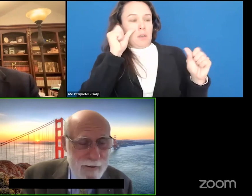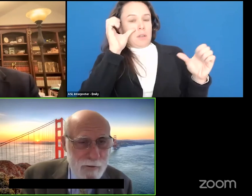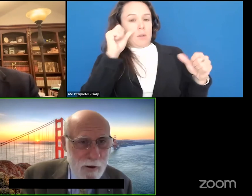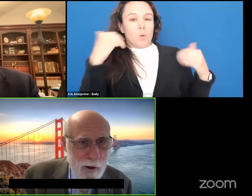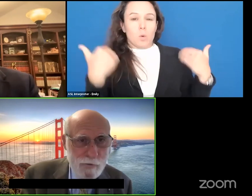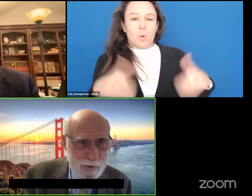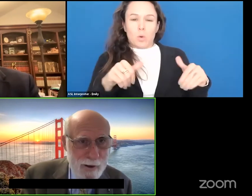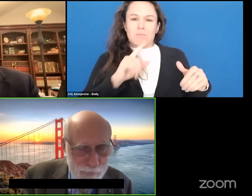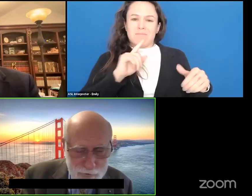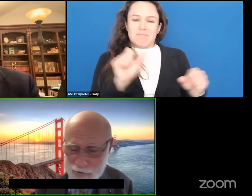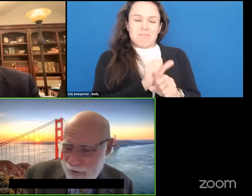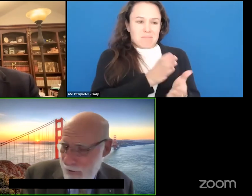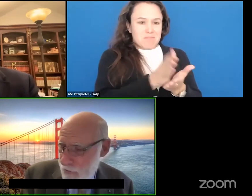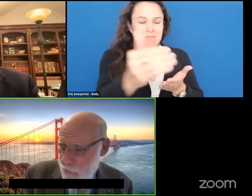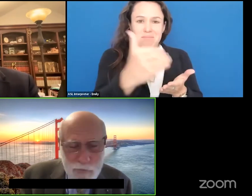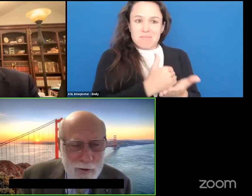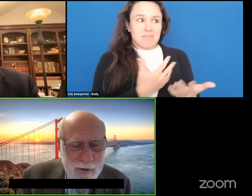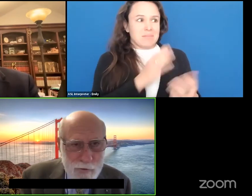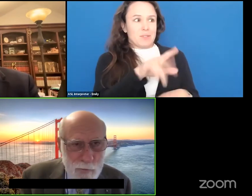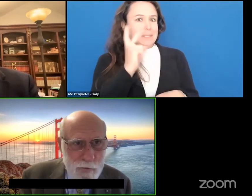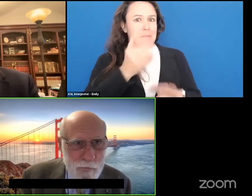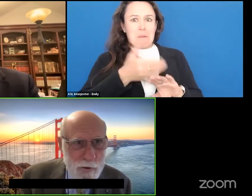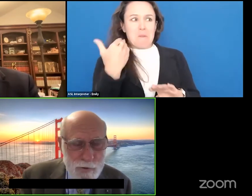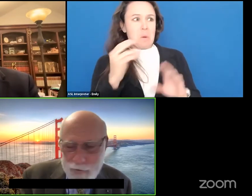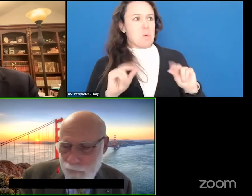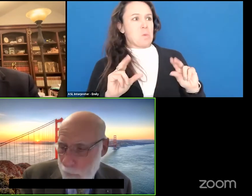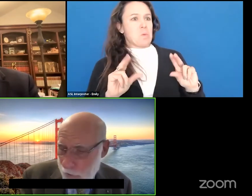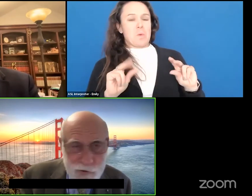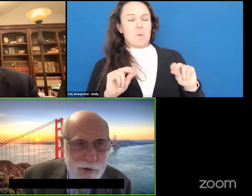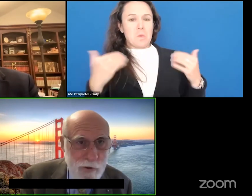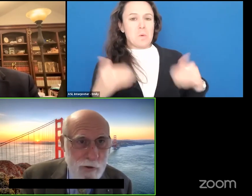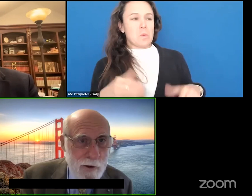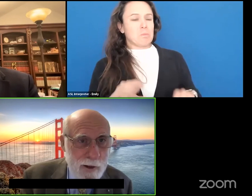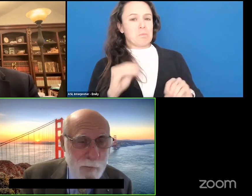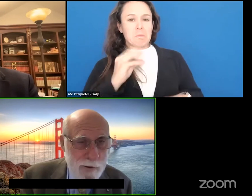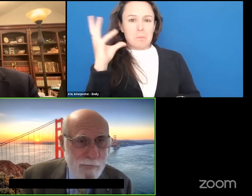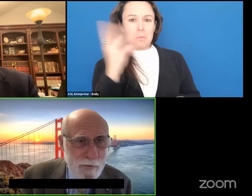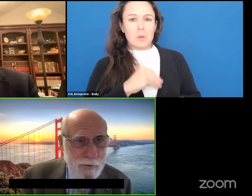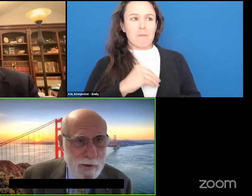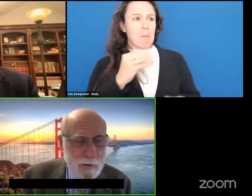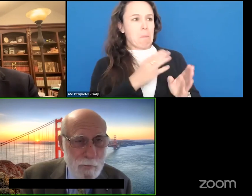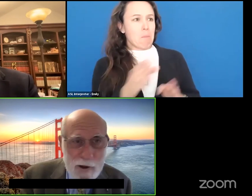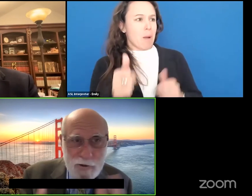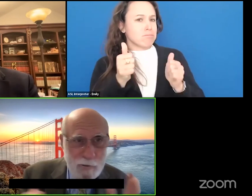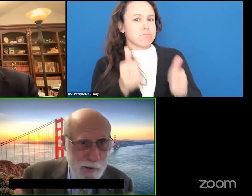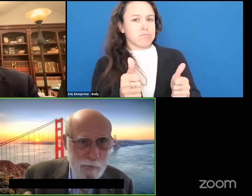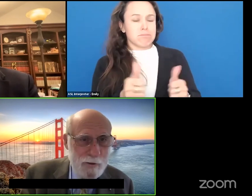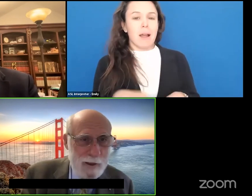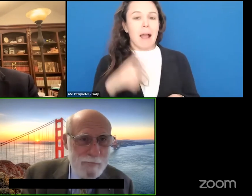Honestly ever. So it's a beautiful piece of preparation so I believe that the amazing people that we